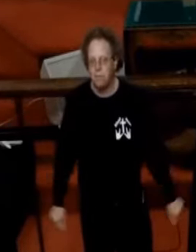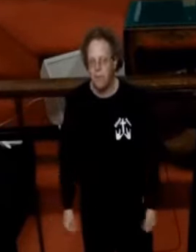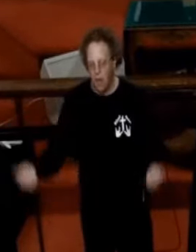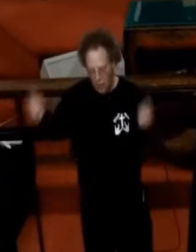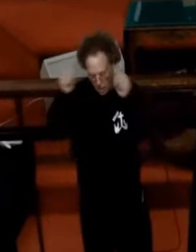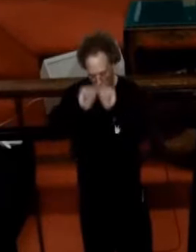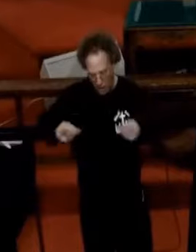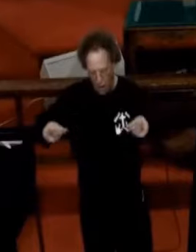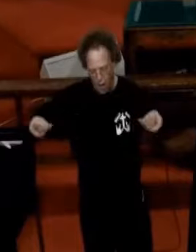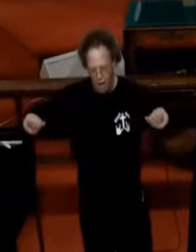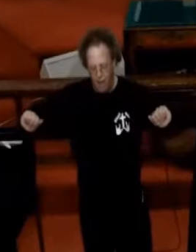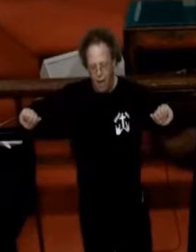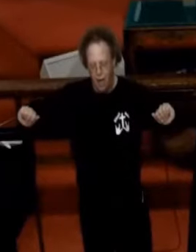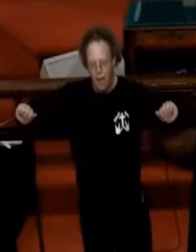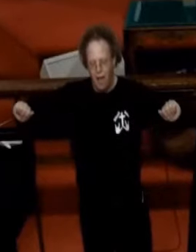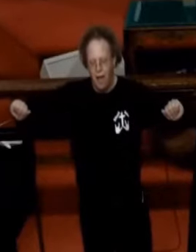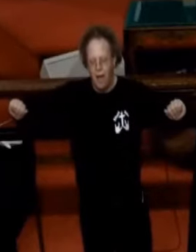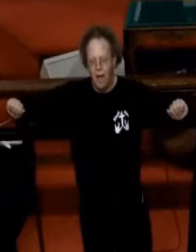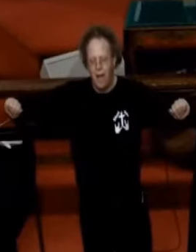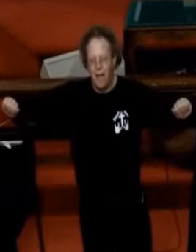Ah-ah, ah, ah